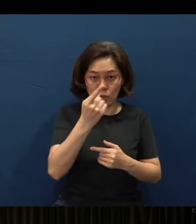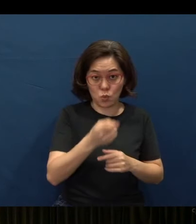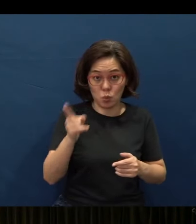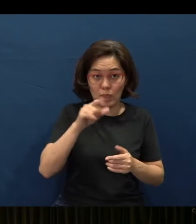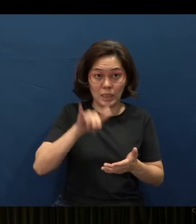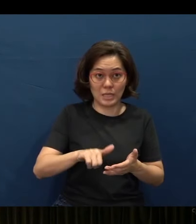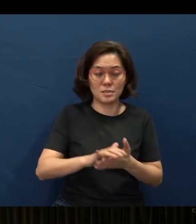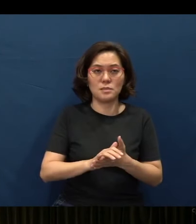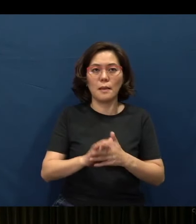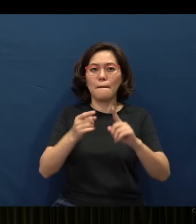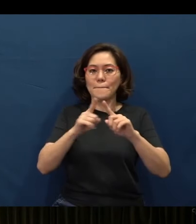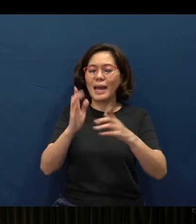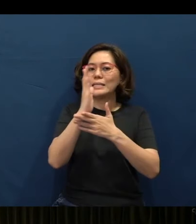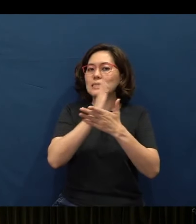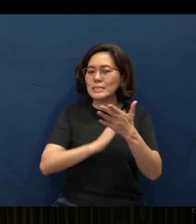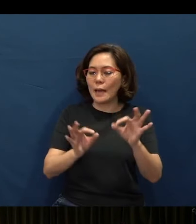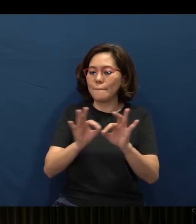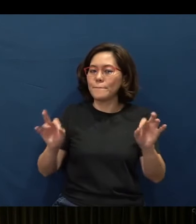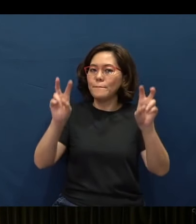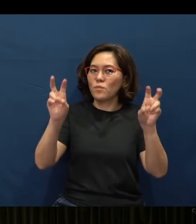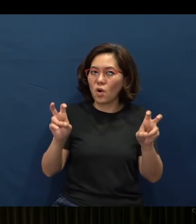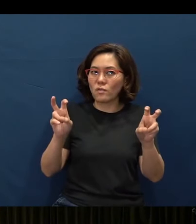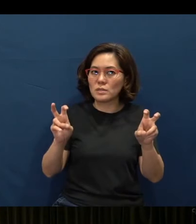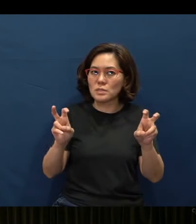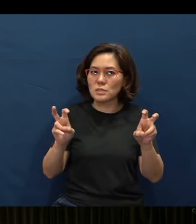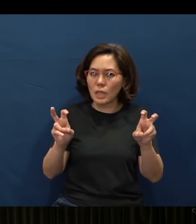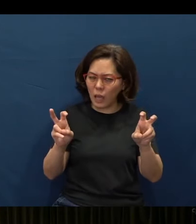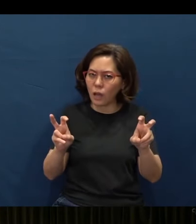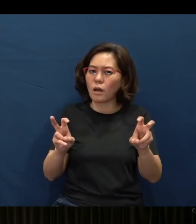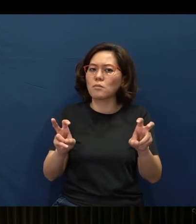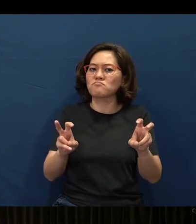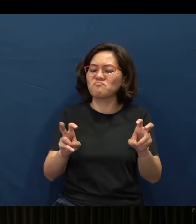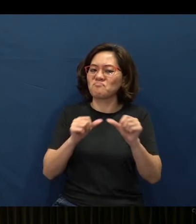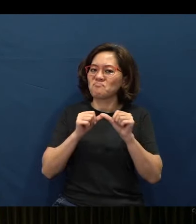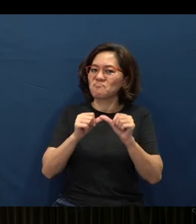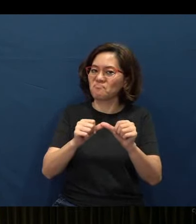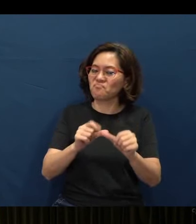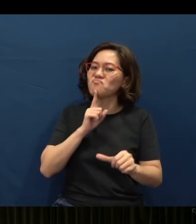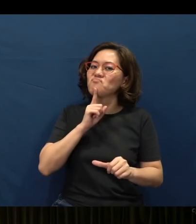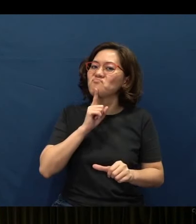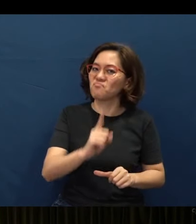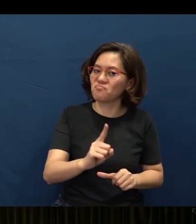there are, however, some proverbs that are unconditionally true. What kinds of proverbs?